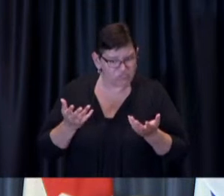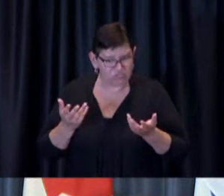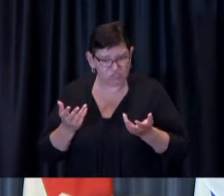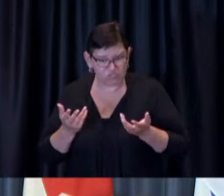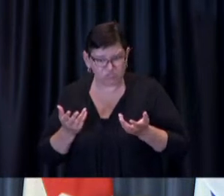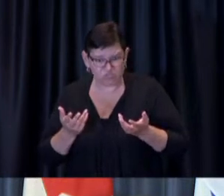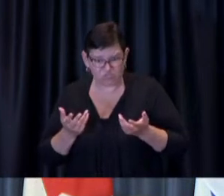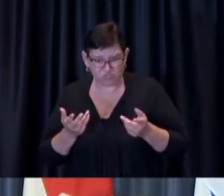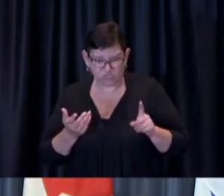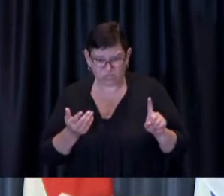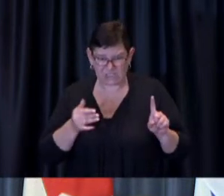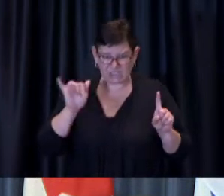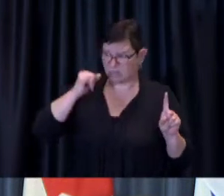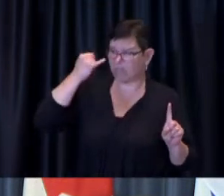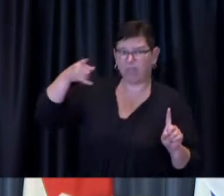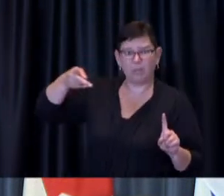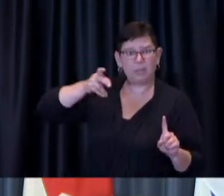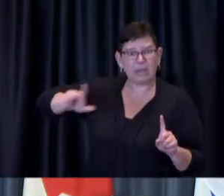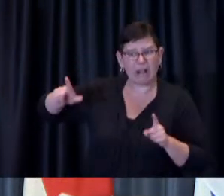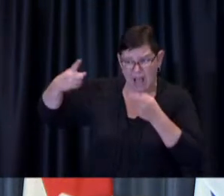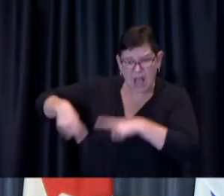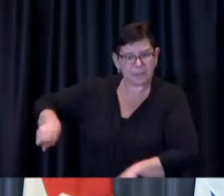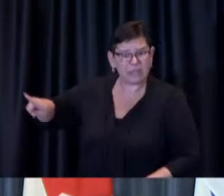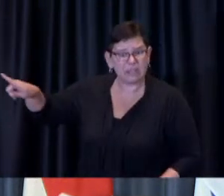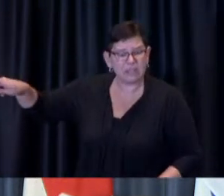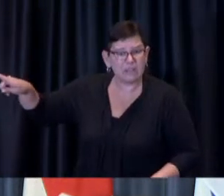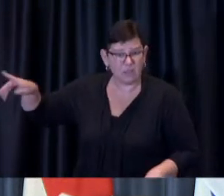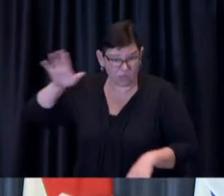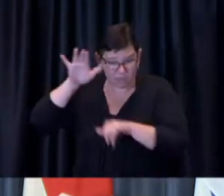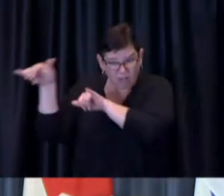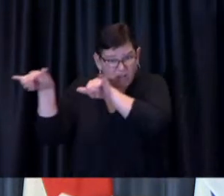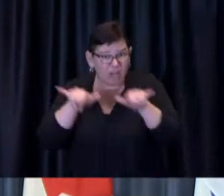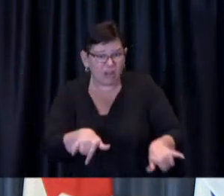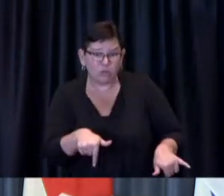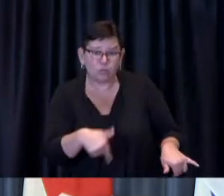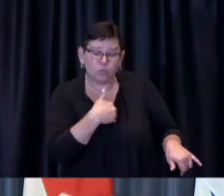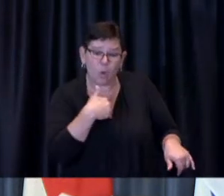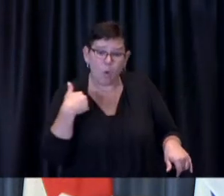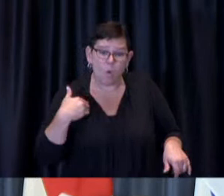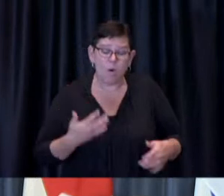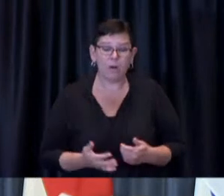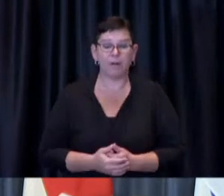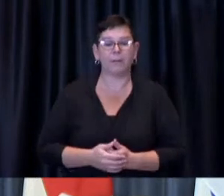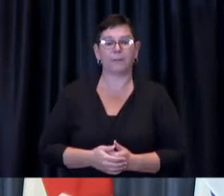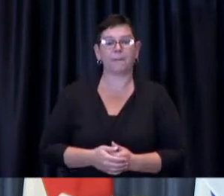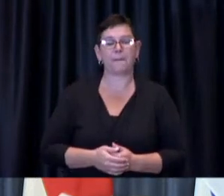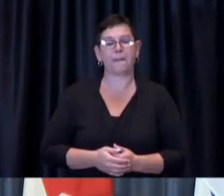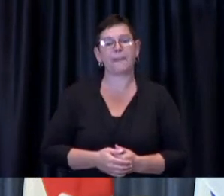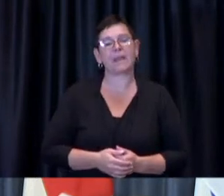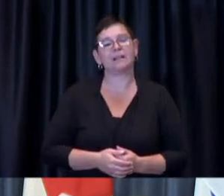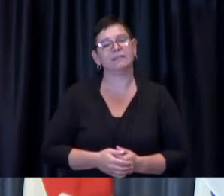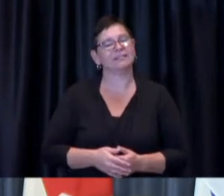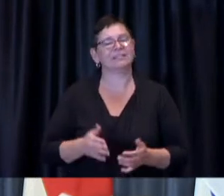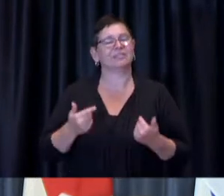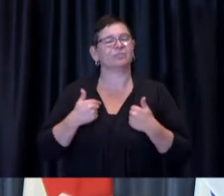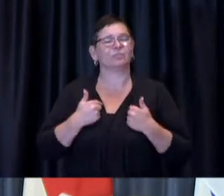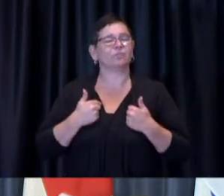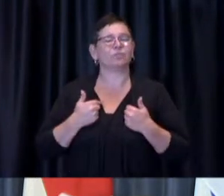so uh you know Morgan I think we are exactly trying to avoid any kind of negative situation